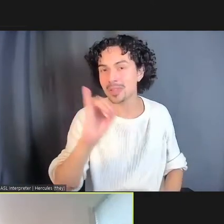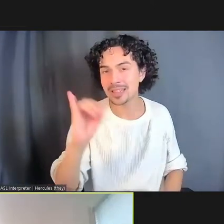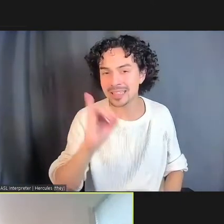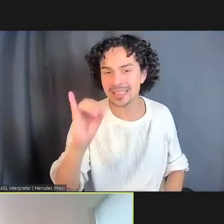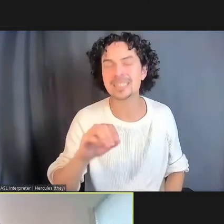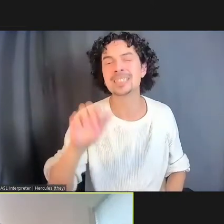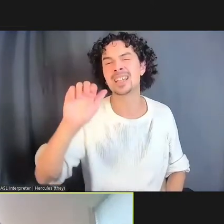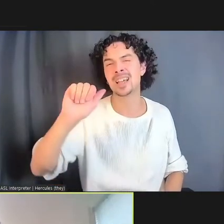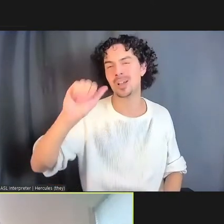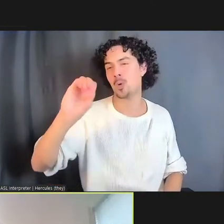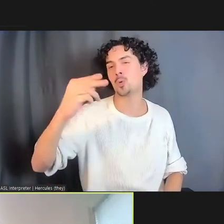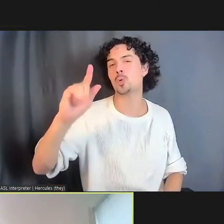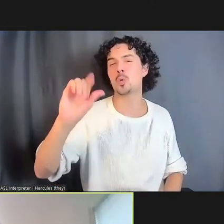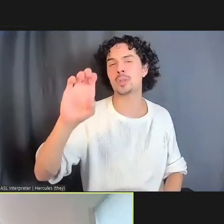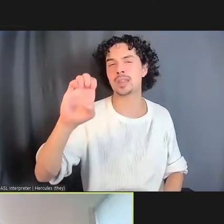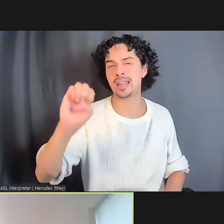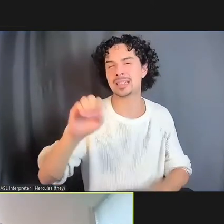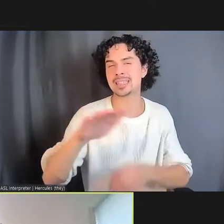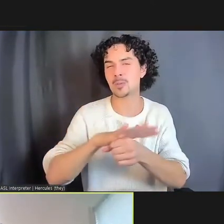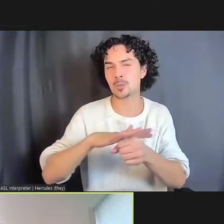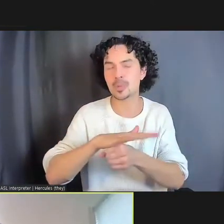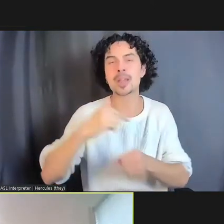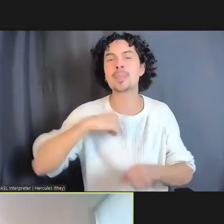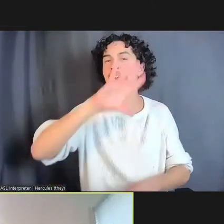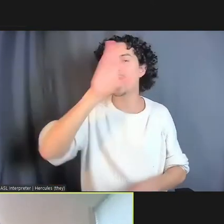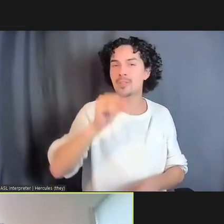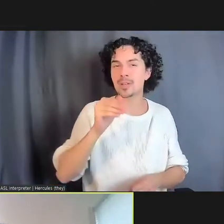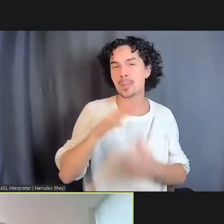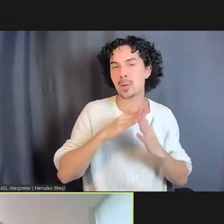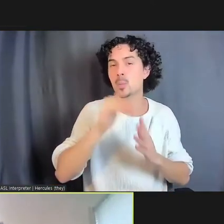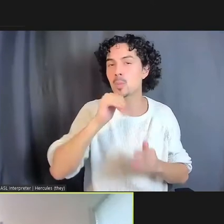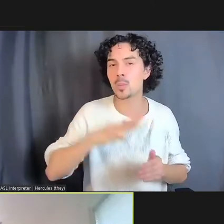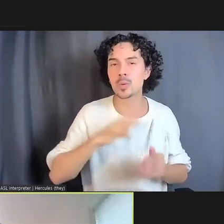I'm an African American woman with curly corkscrew hair.